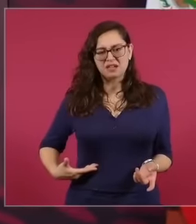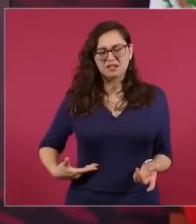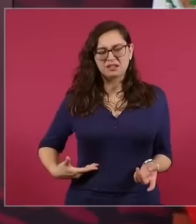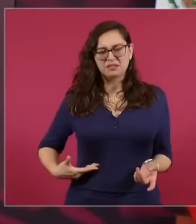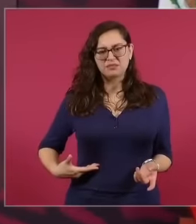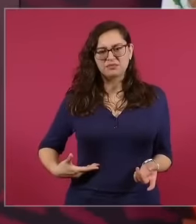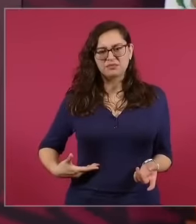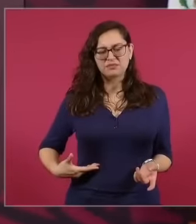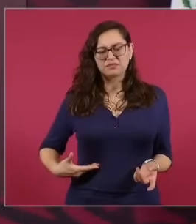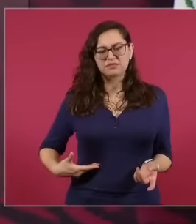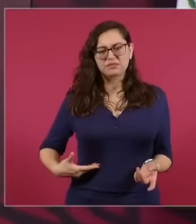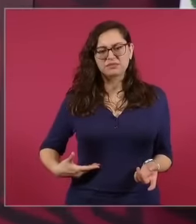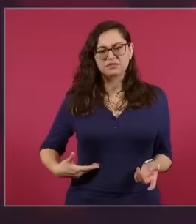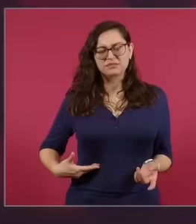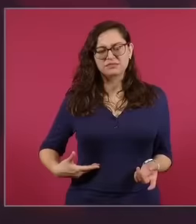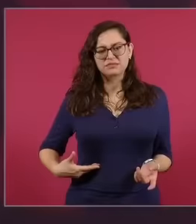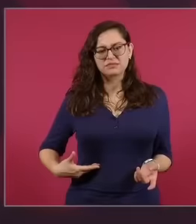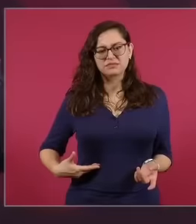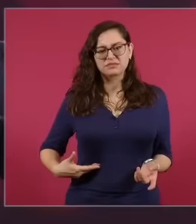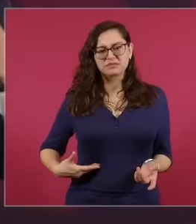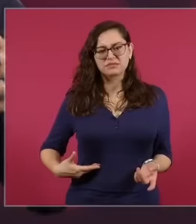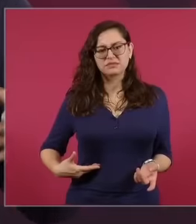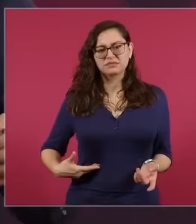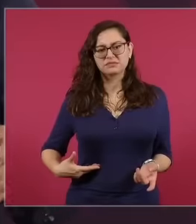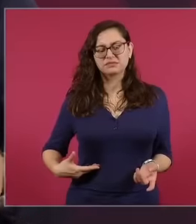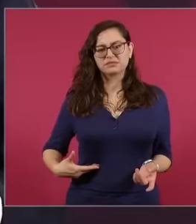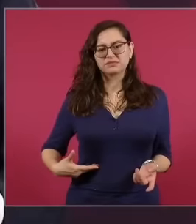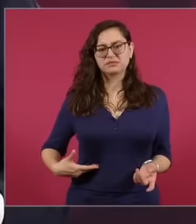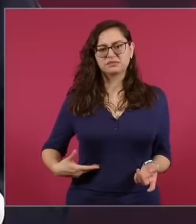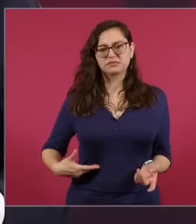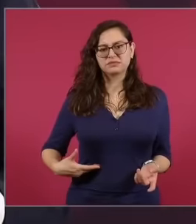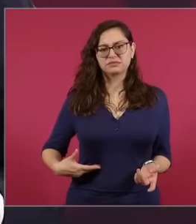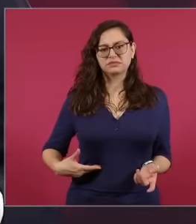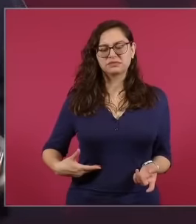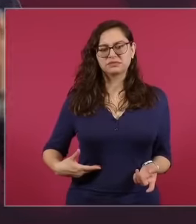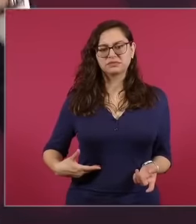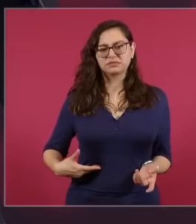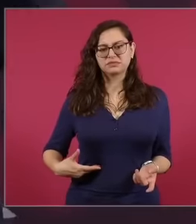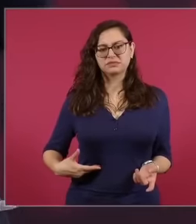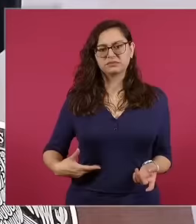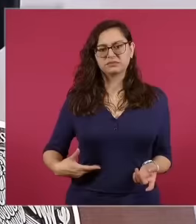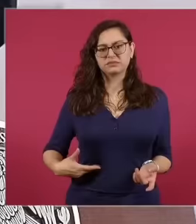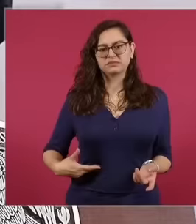Claudia